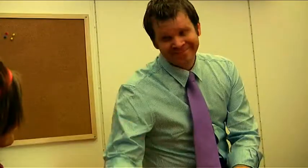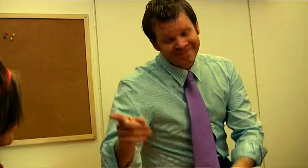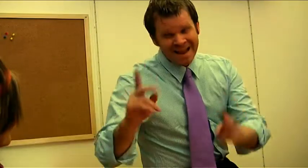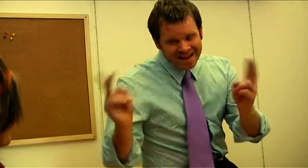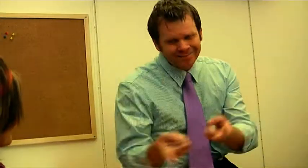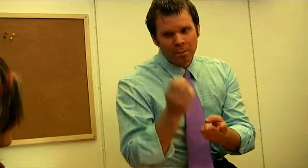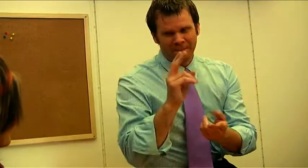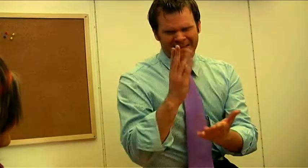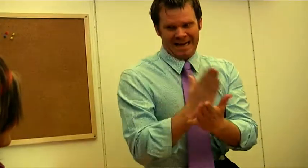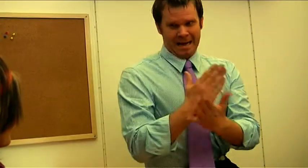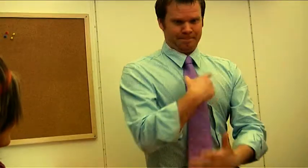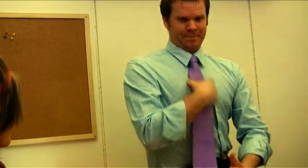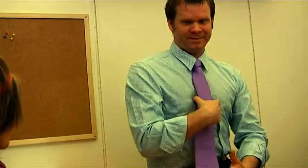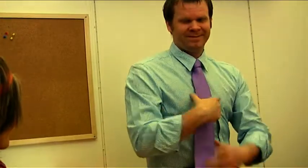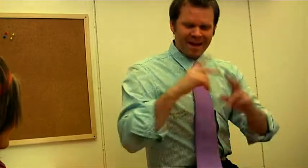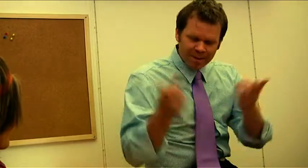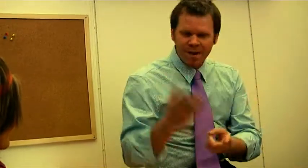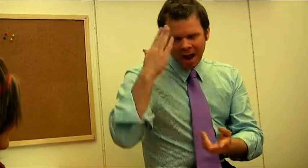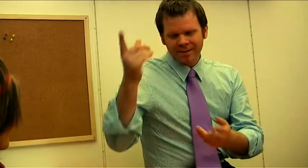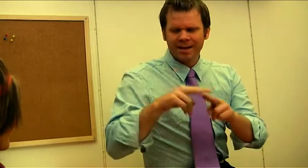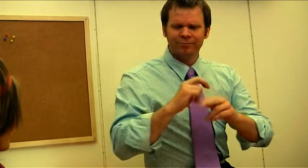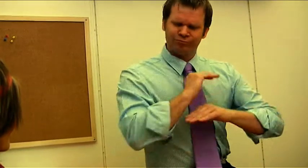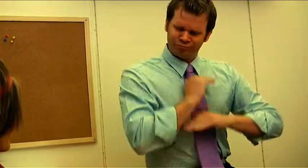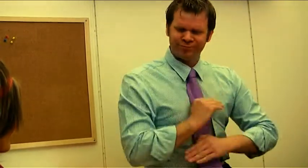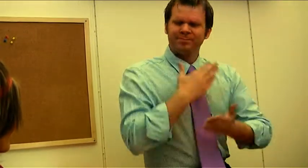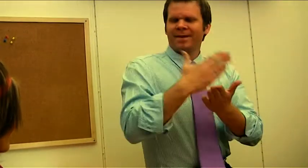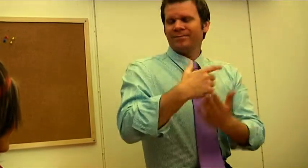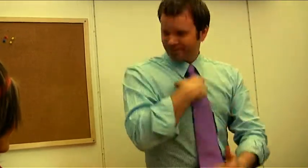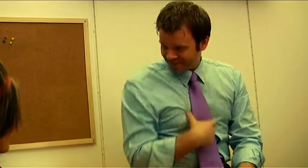You can tell everything, even if it's about me.